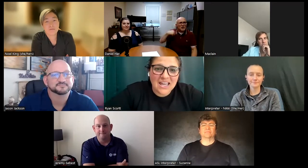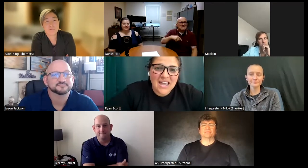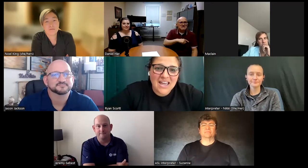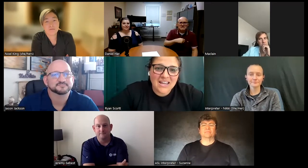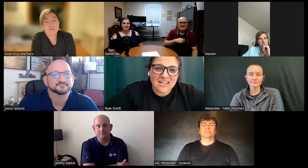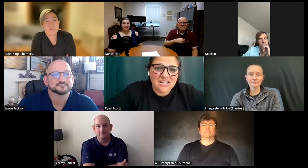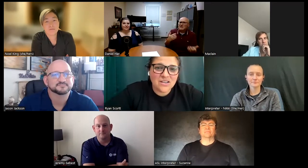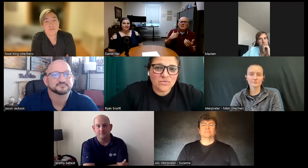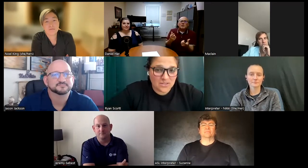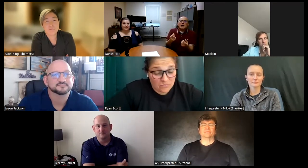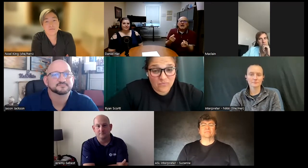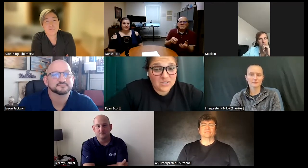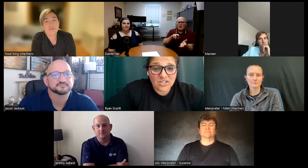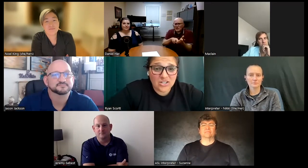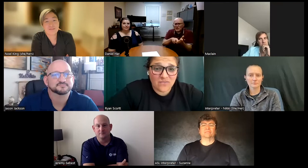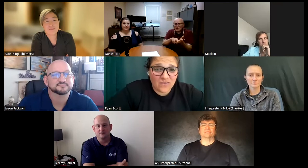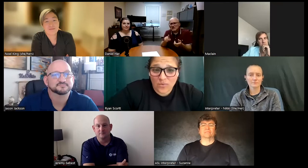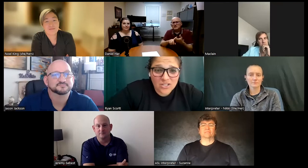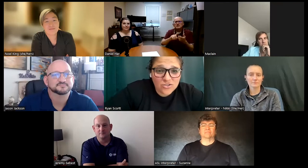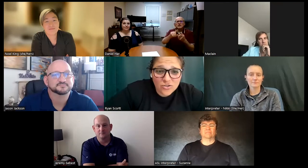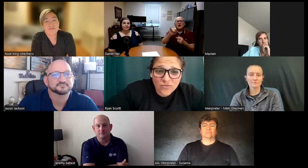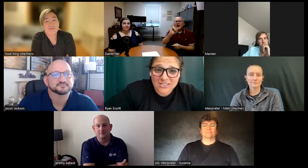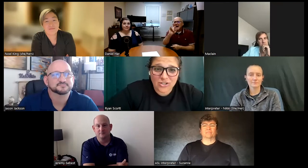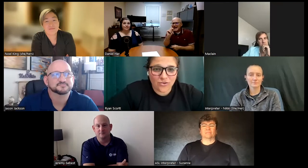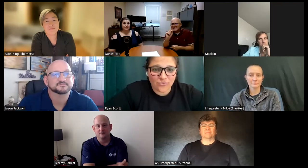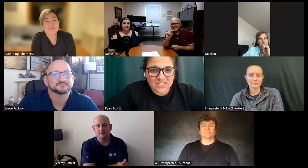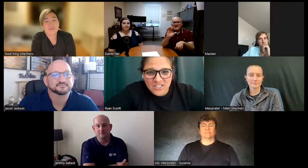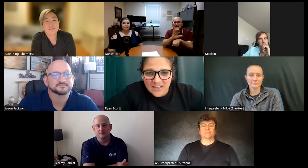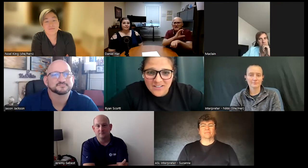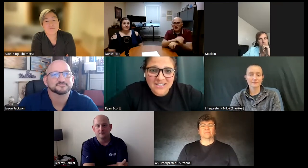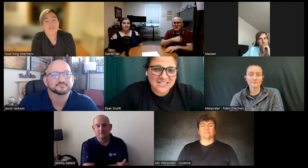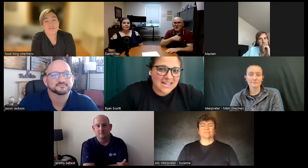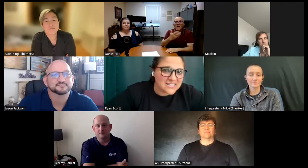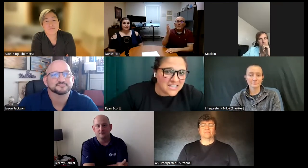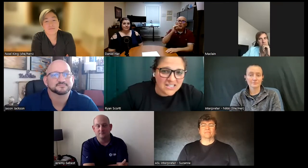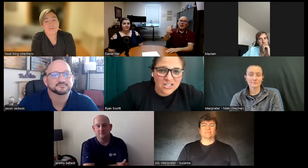and it was a good fit what can you do for us are you a research analyst I.T